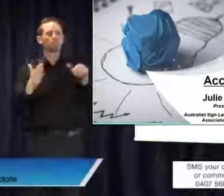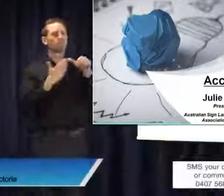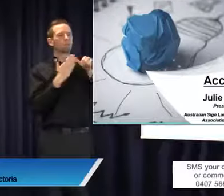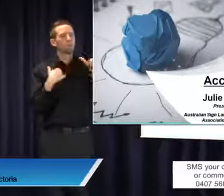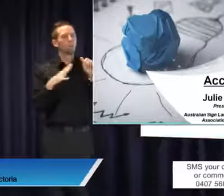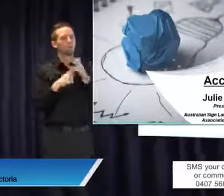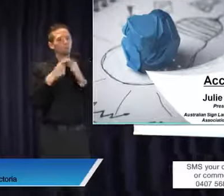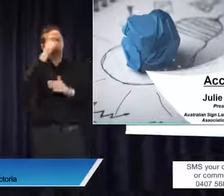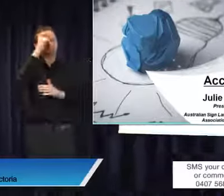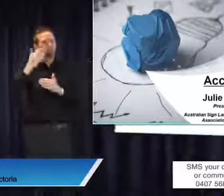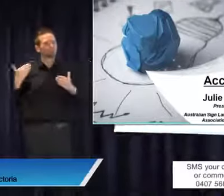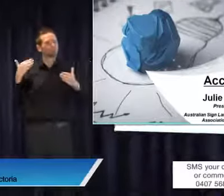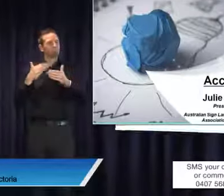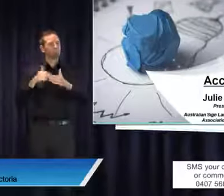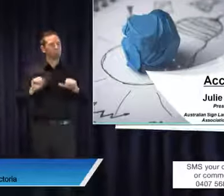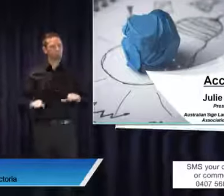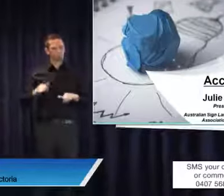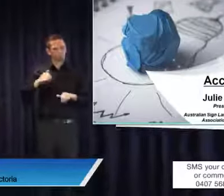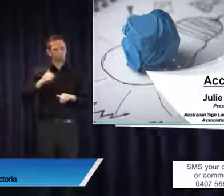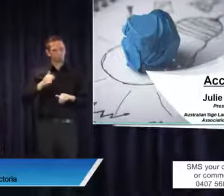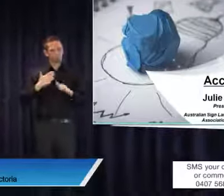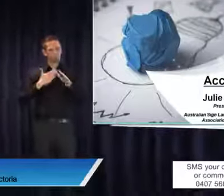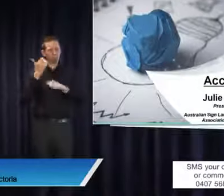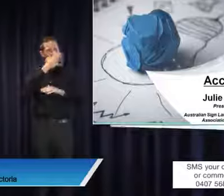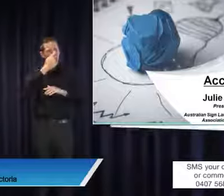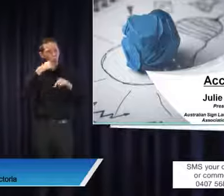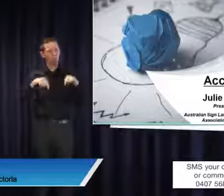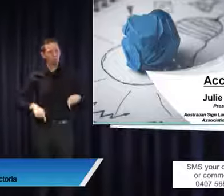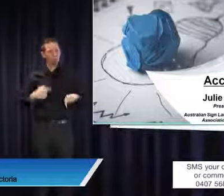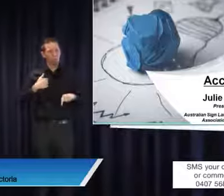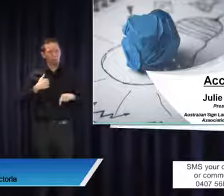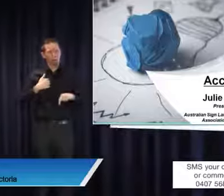the traditional owners of the land that we're on and pay respect to their elders, past and